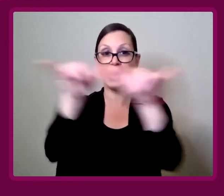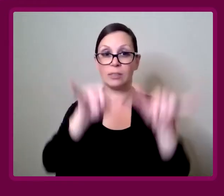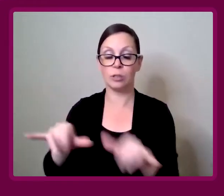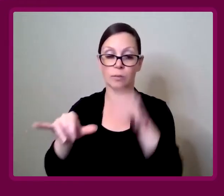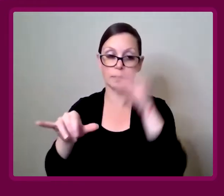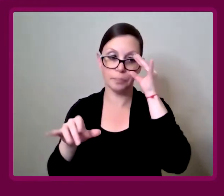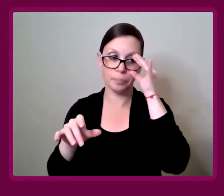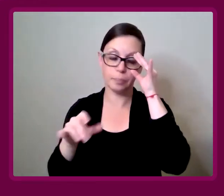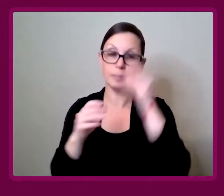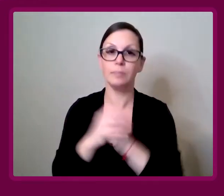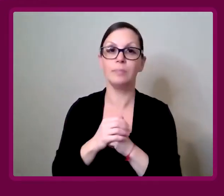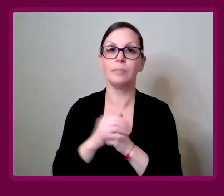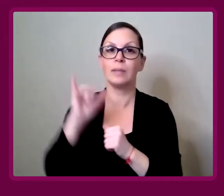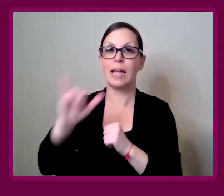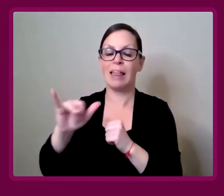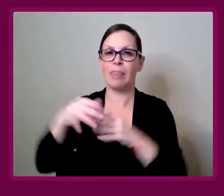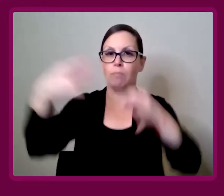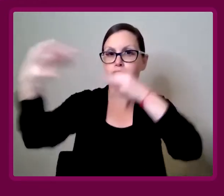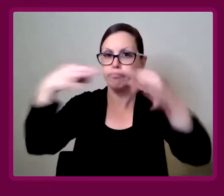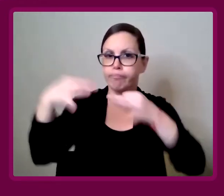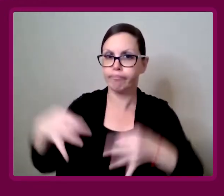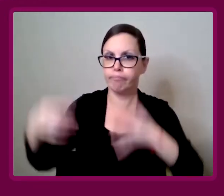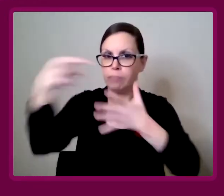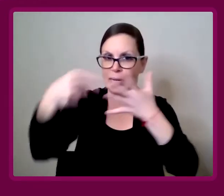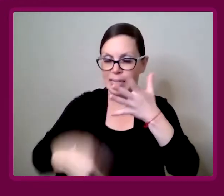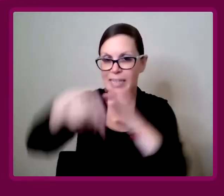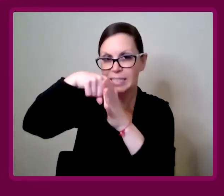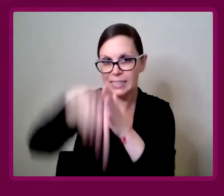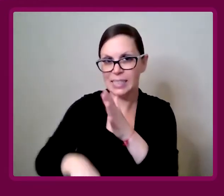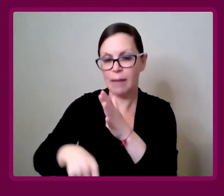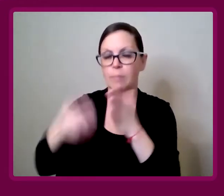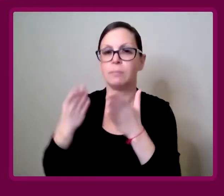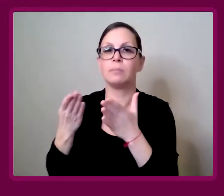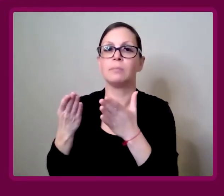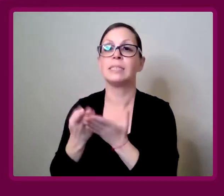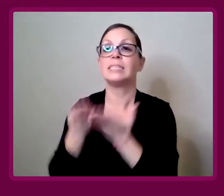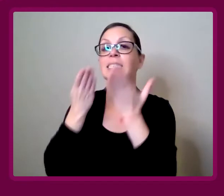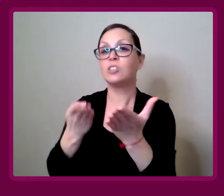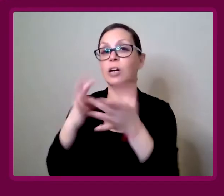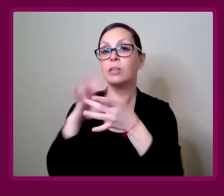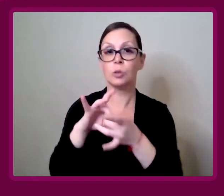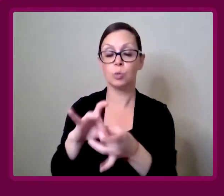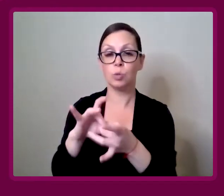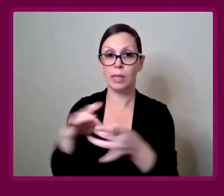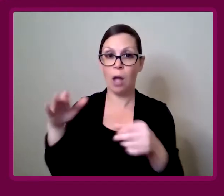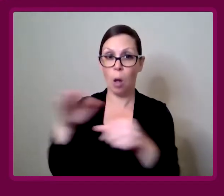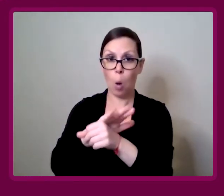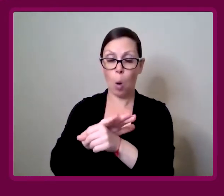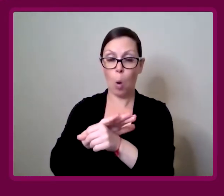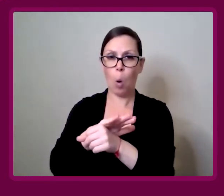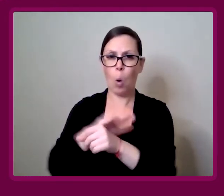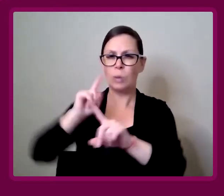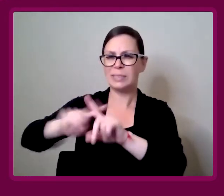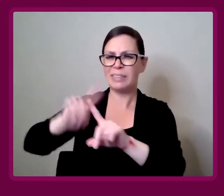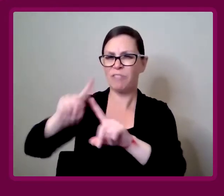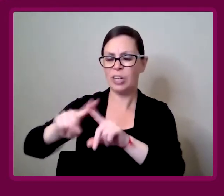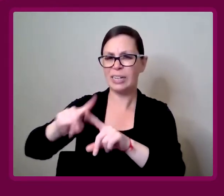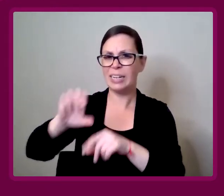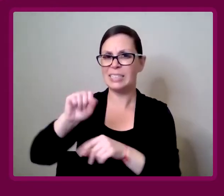Which goes into a lot more depth and suggestions around a whole pile of different sectors,